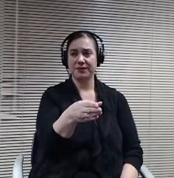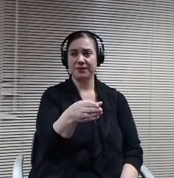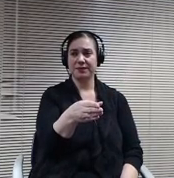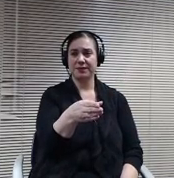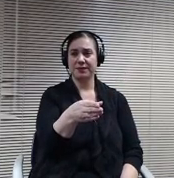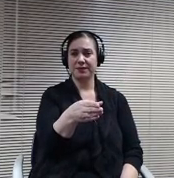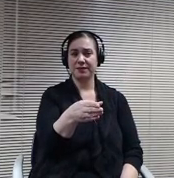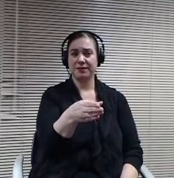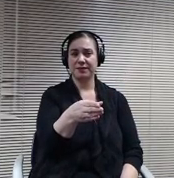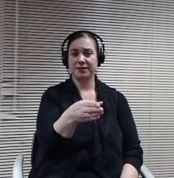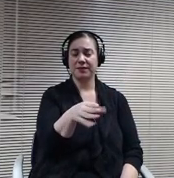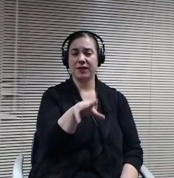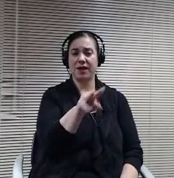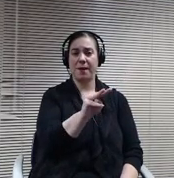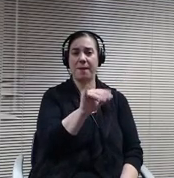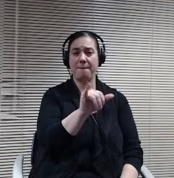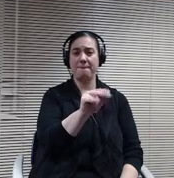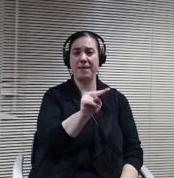Minne Tonka at 30.6.